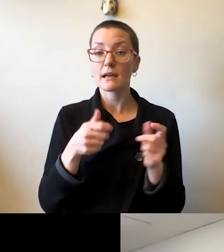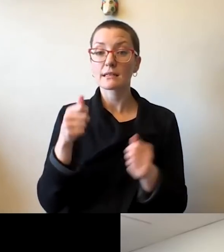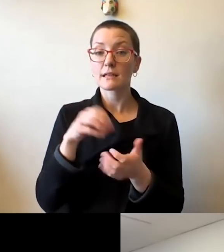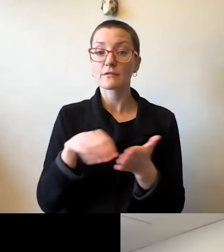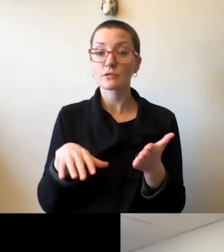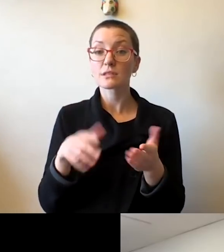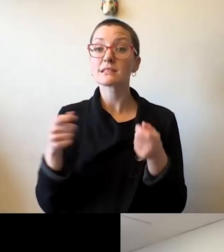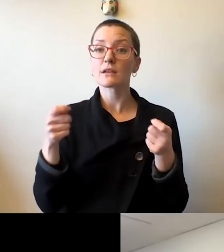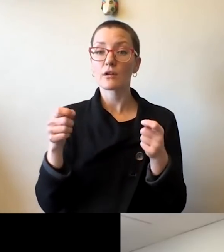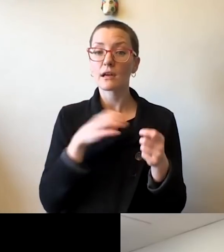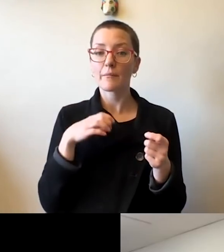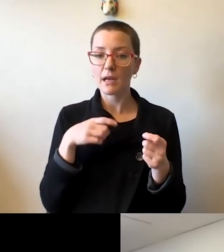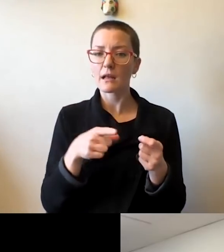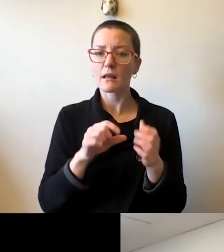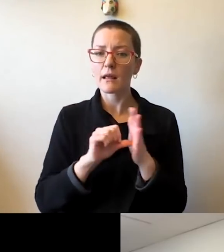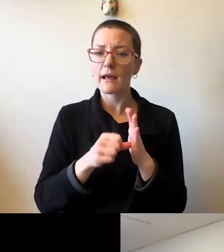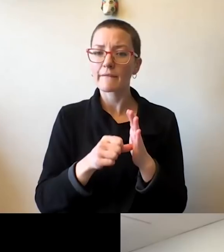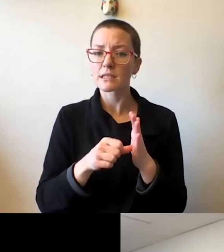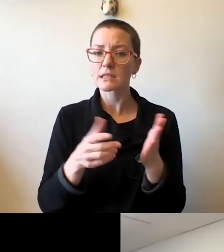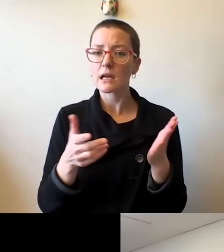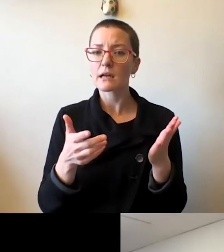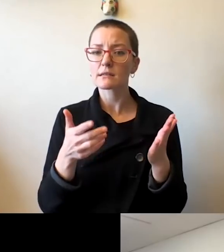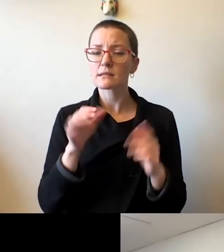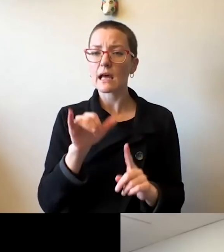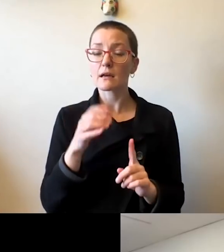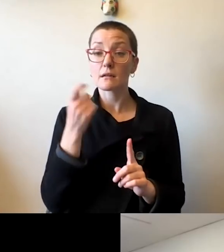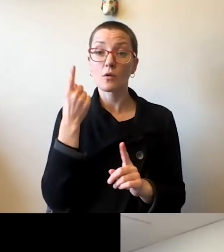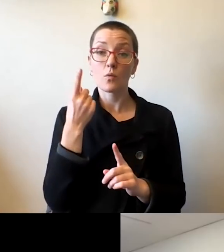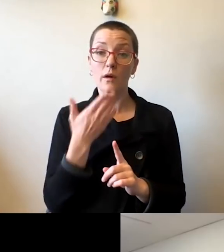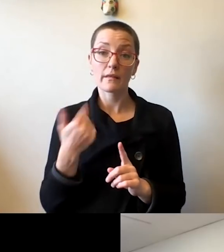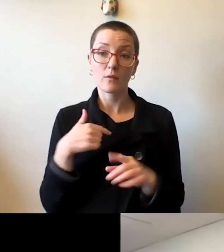You know, one of the things that we have been doing this past semester was paying